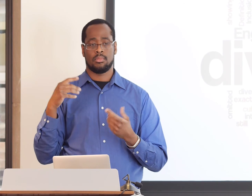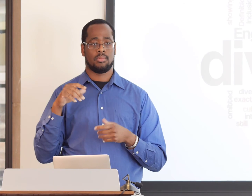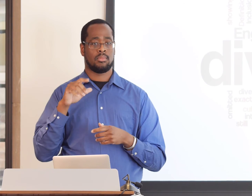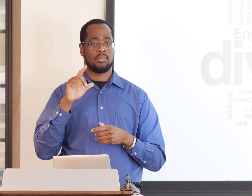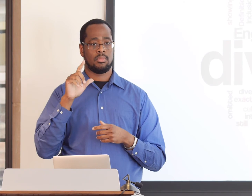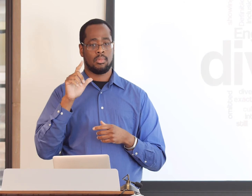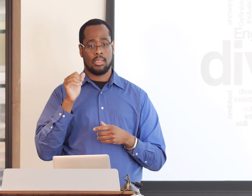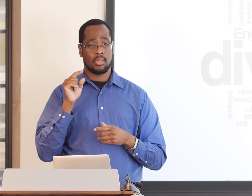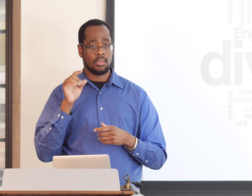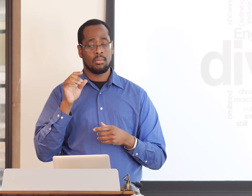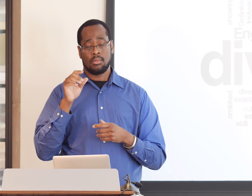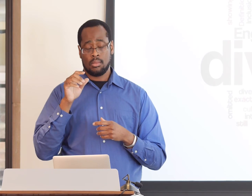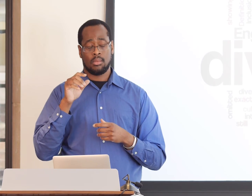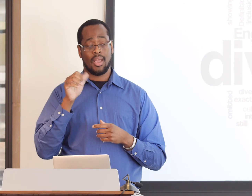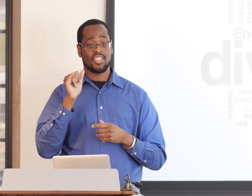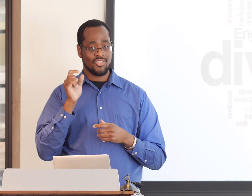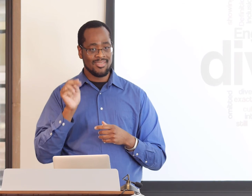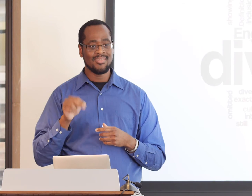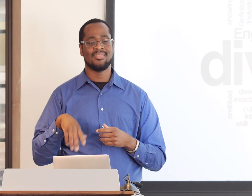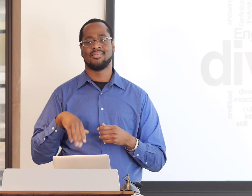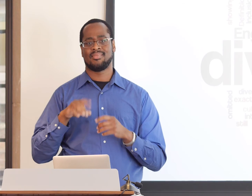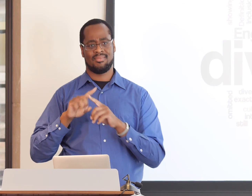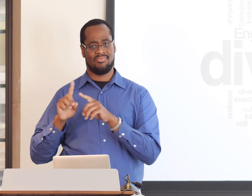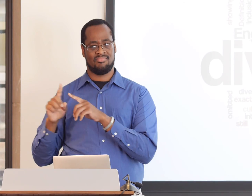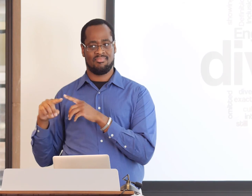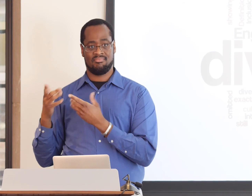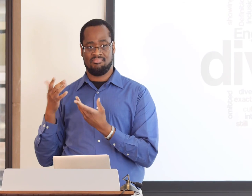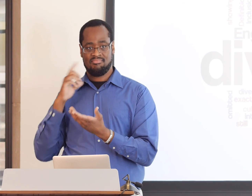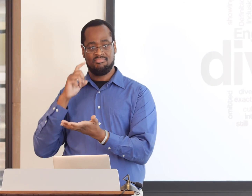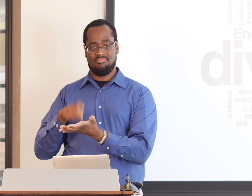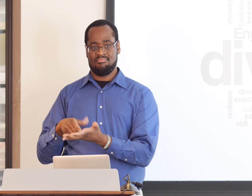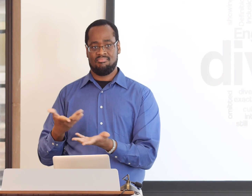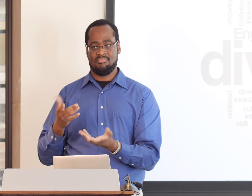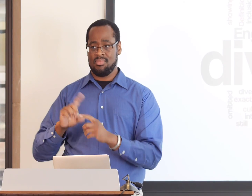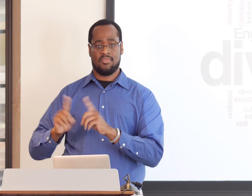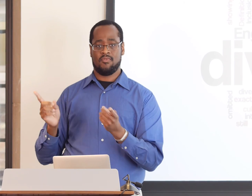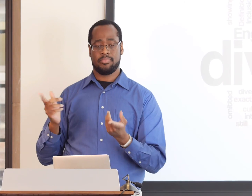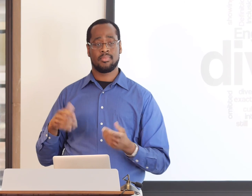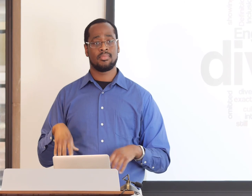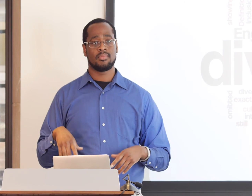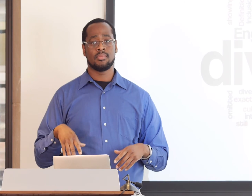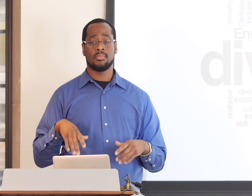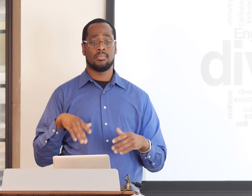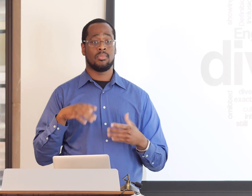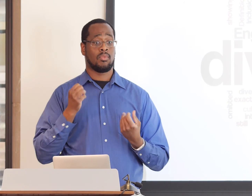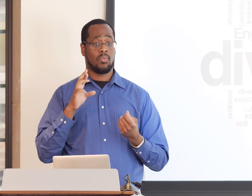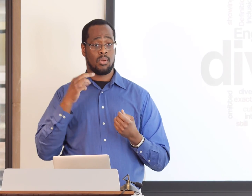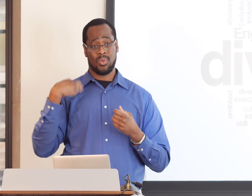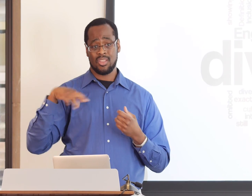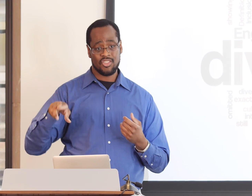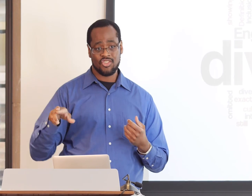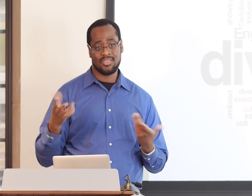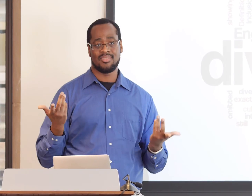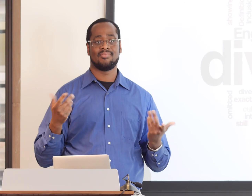In the field of Sign Language Linguistic research, in Deaf Culture research often times other minority groups such as the Black community,